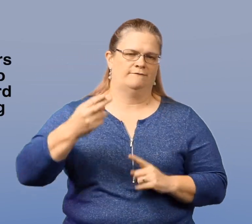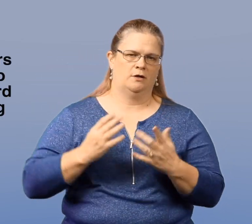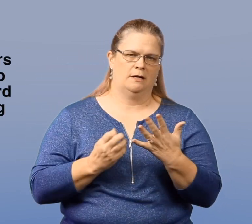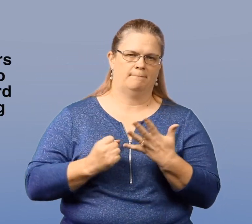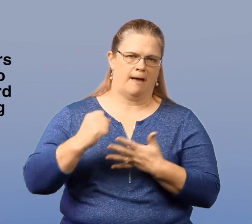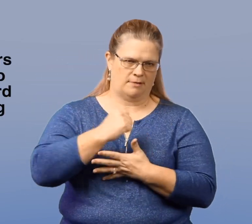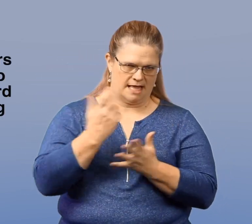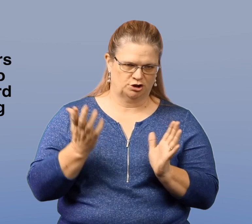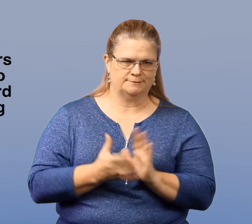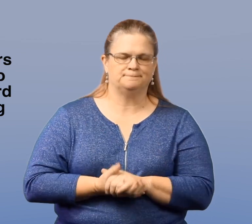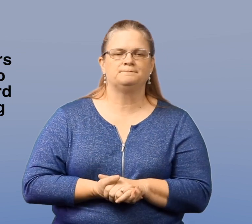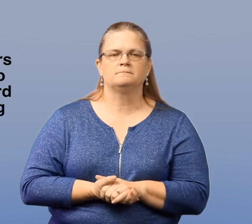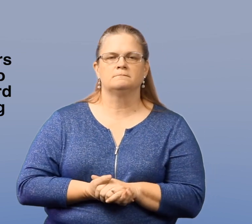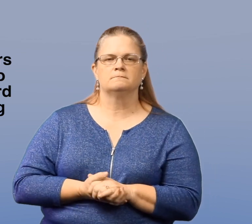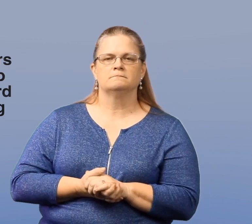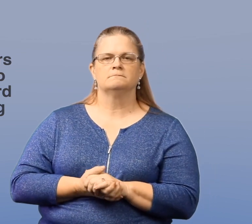to the deaf and hard-of-hearing population.